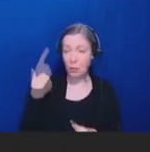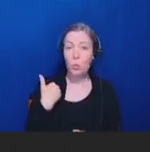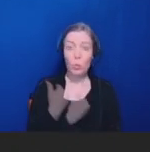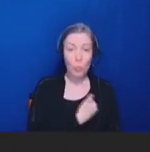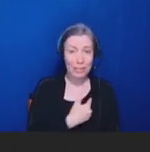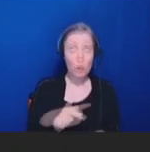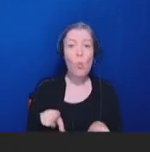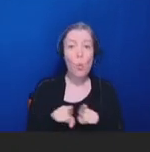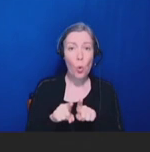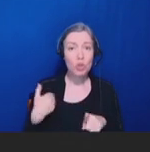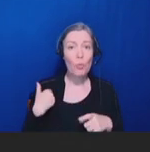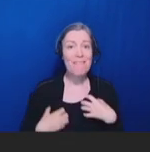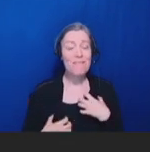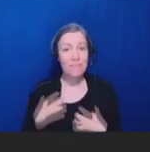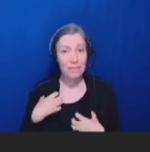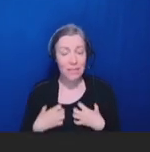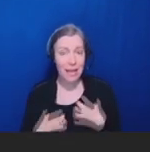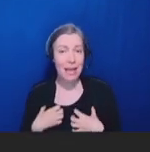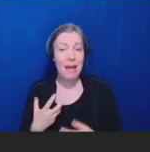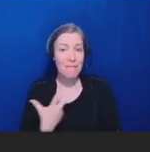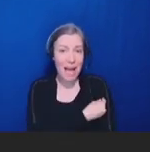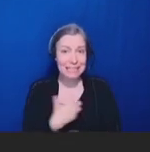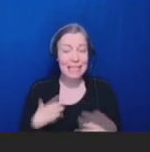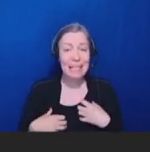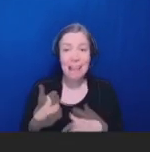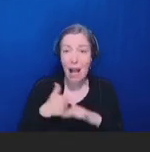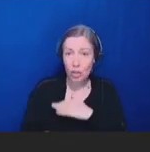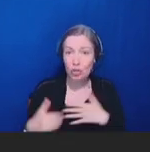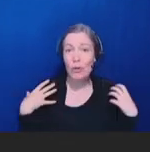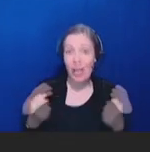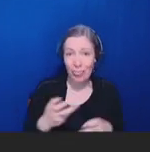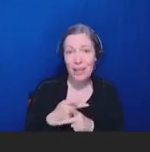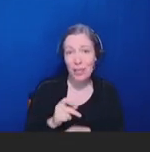within the healthcare workforce as a whole. And I think this is something that is really